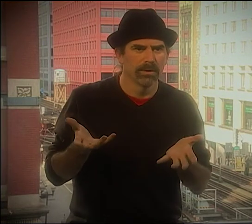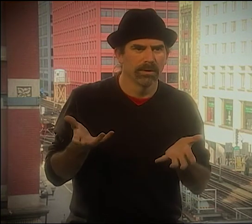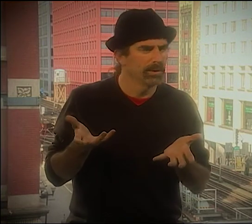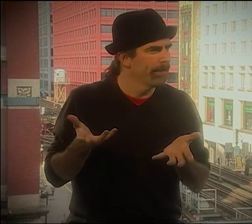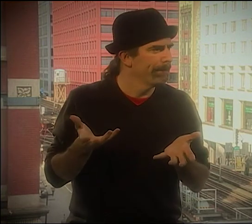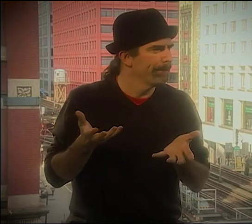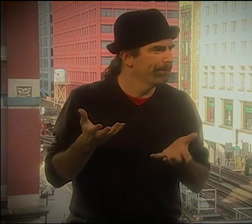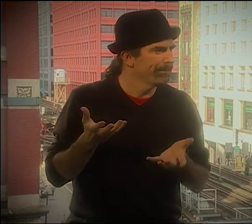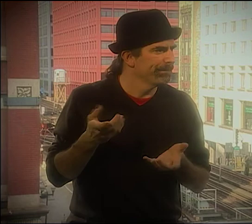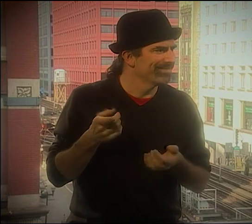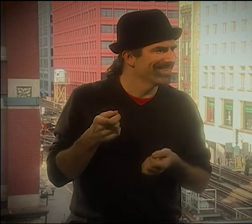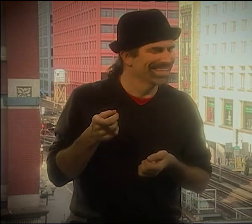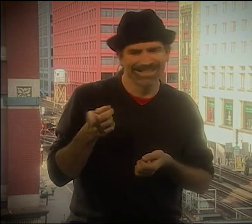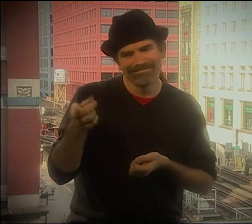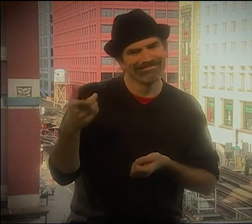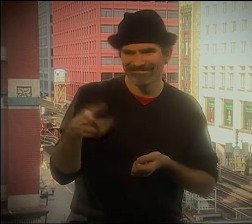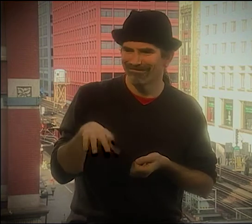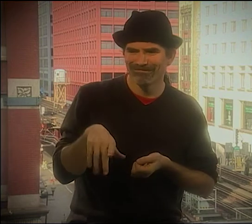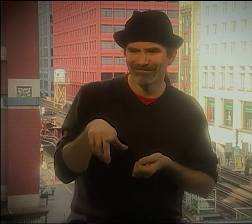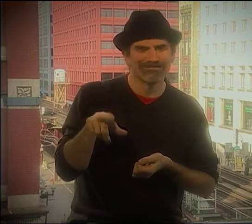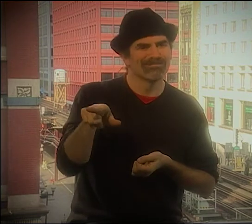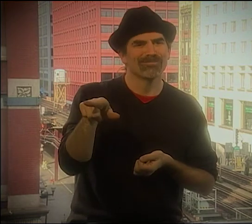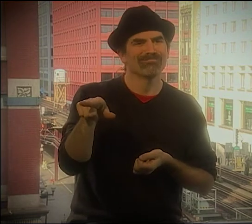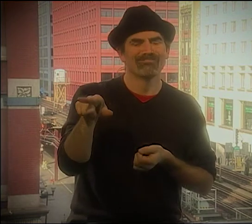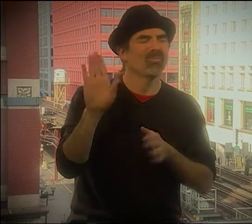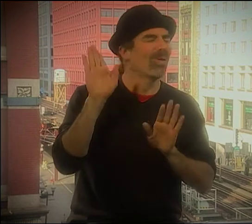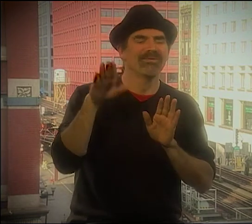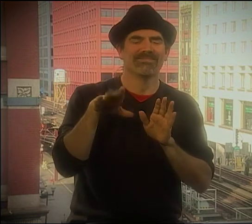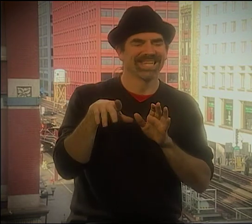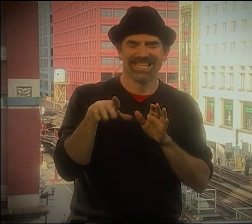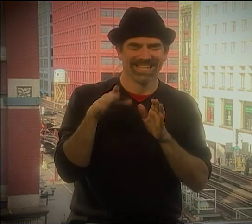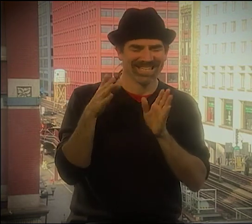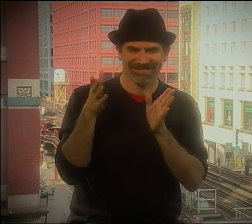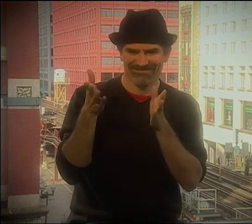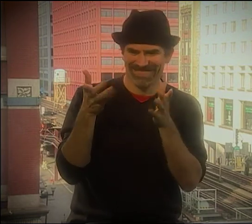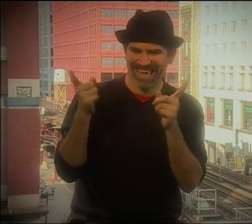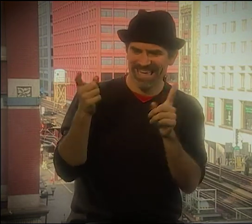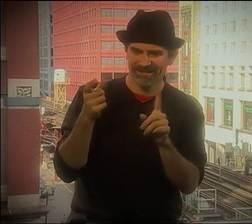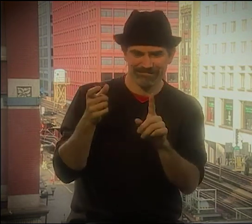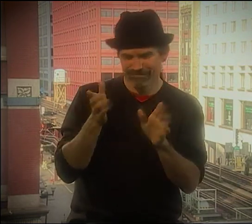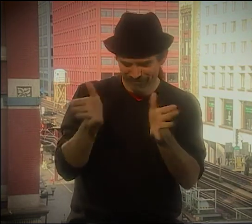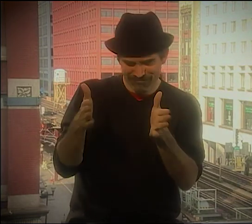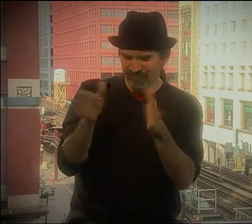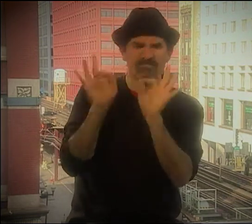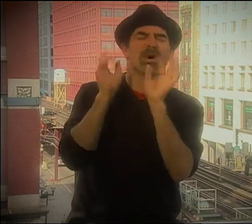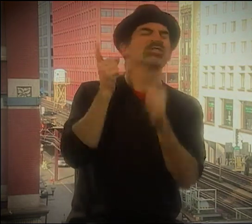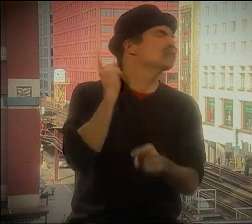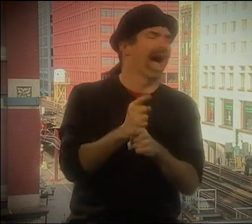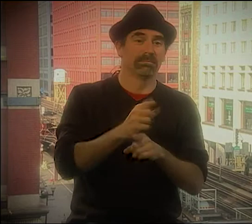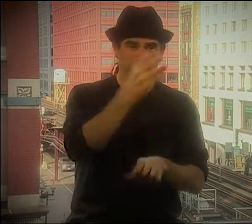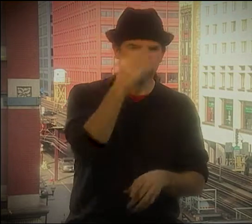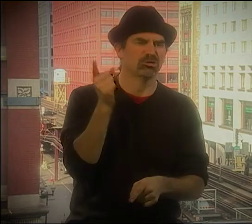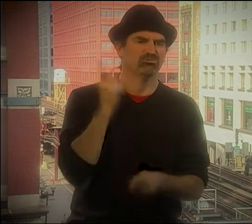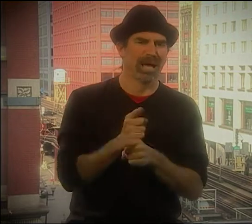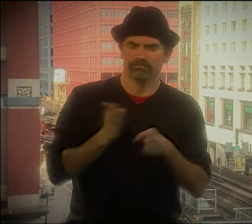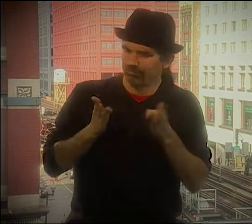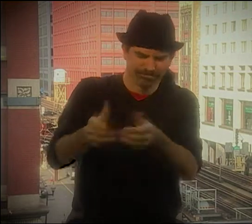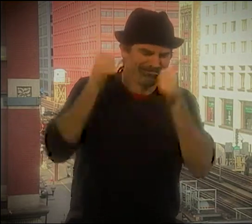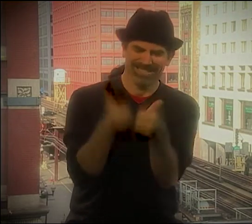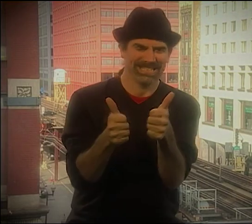YEAH, ROSALIE WAS THE NEXT PERSON, AND HOPEFULLY, YOU KNOW, THEY'RE GONNA ENCOURAGE MORE OF THAT KIND OF THING.